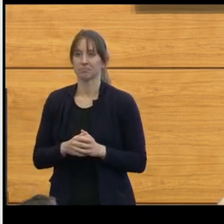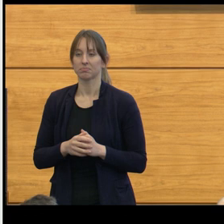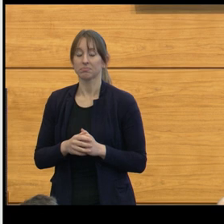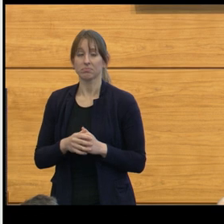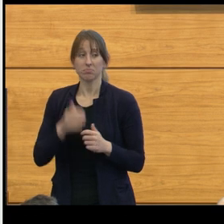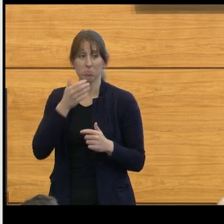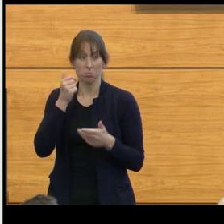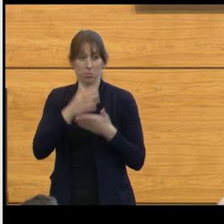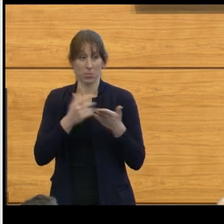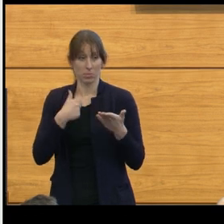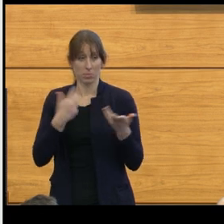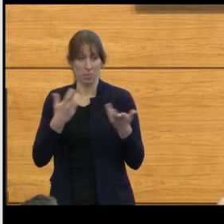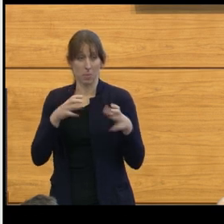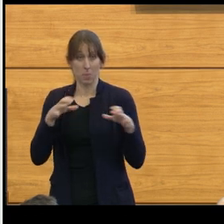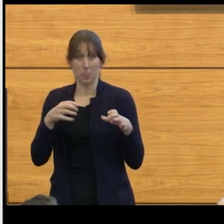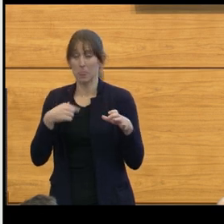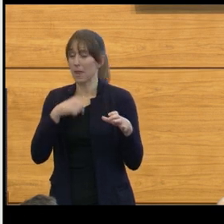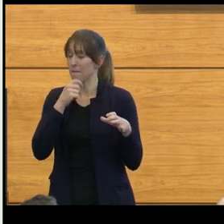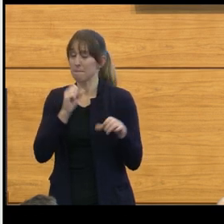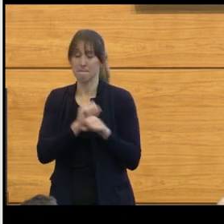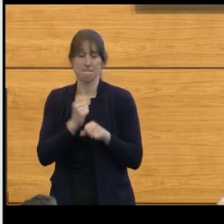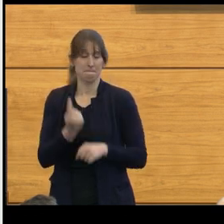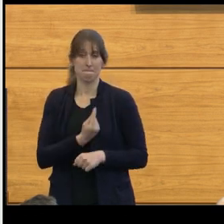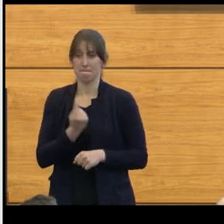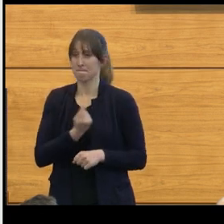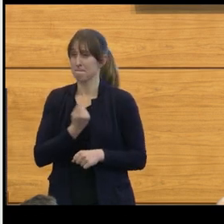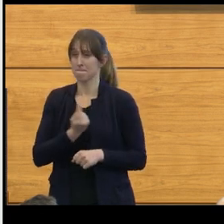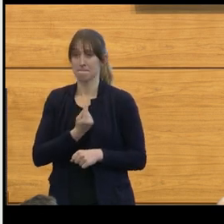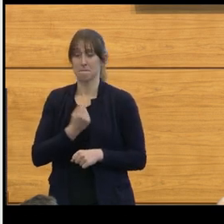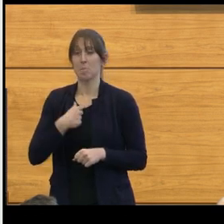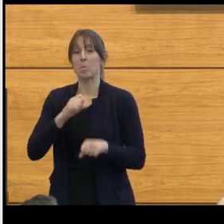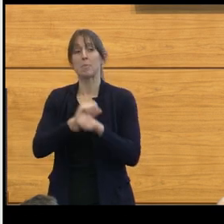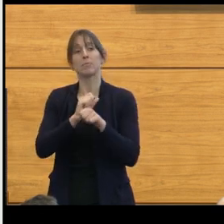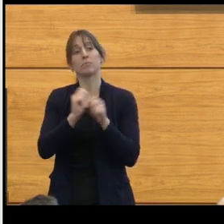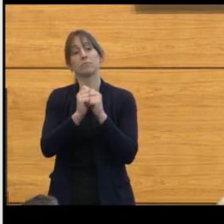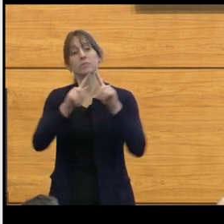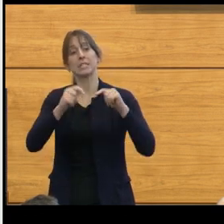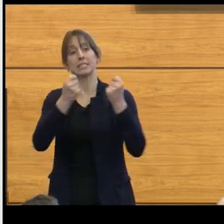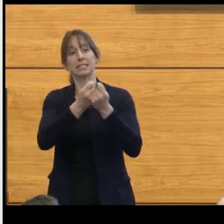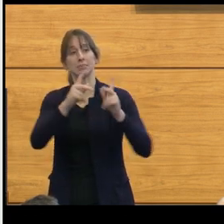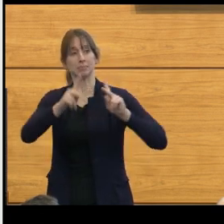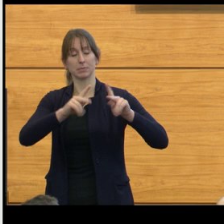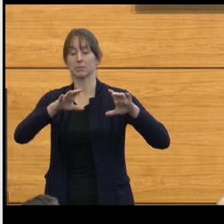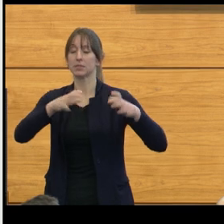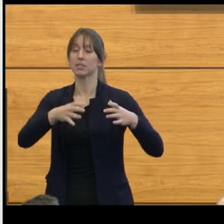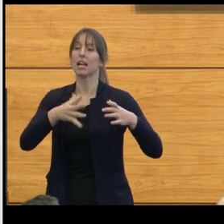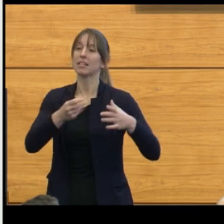is that I don't work in isolation, I work with a team of individuals. And treating these children,